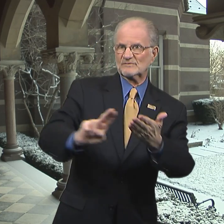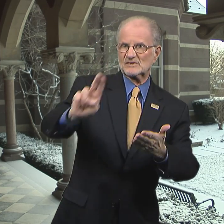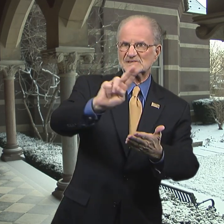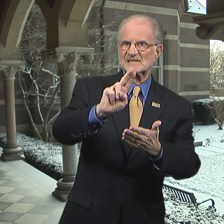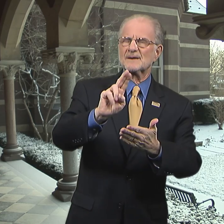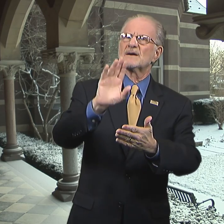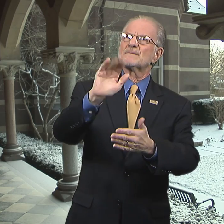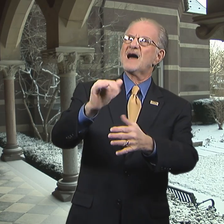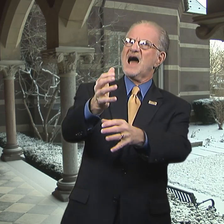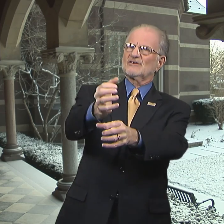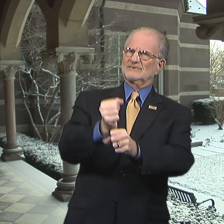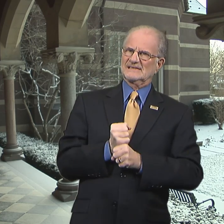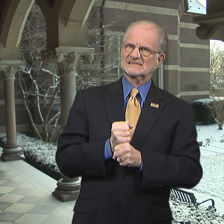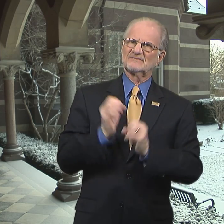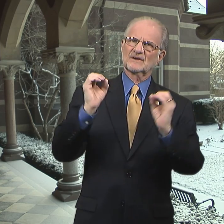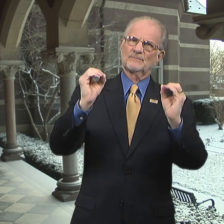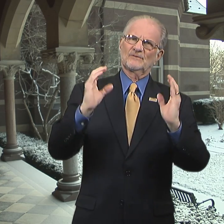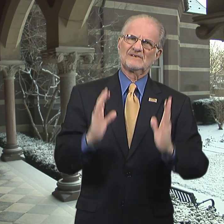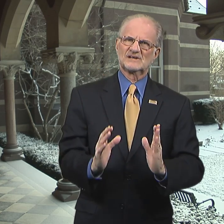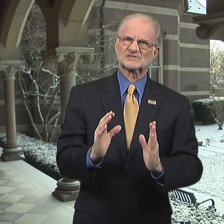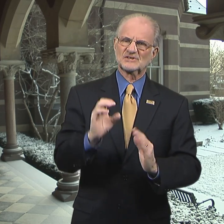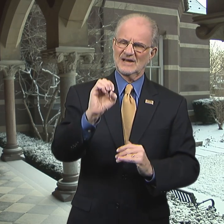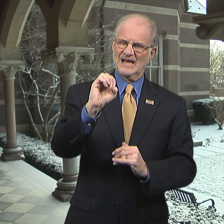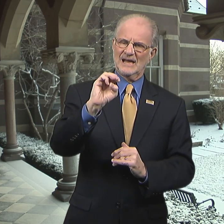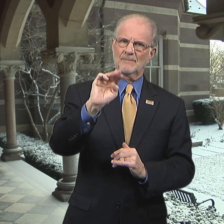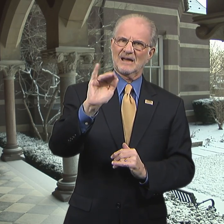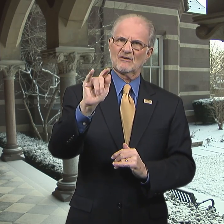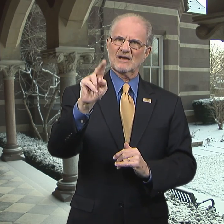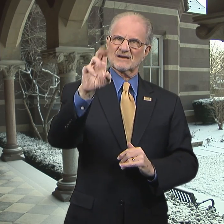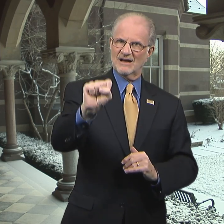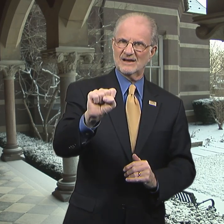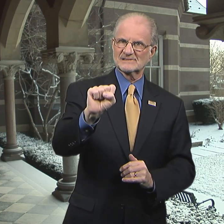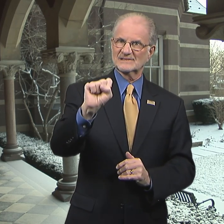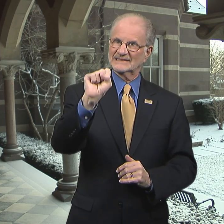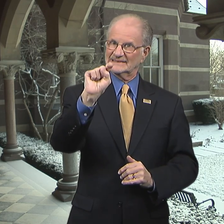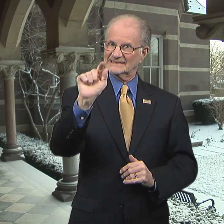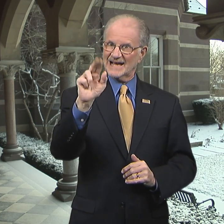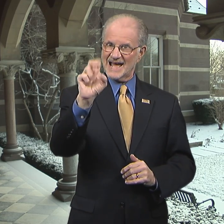by receiving professor emeritus status.